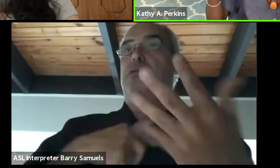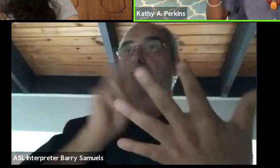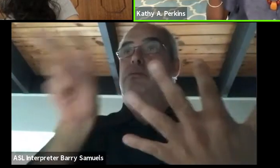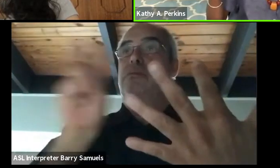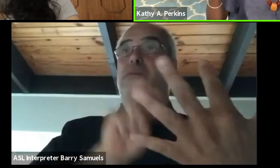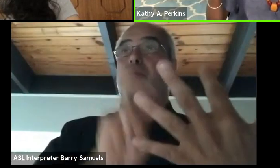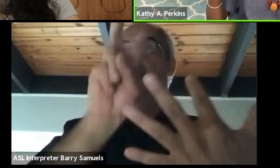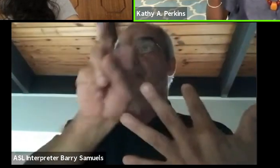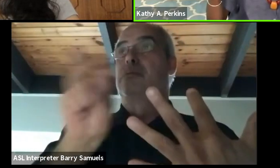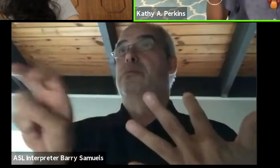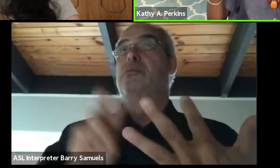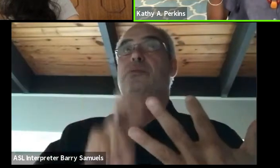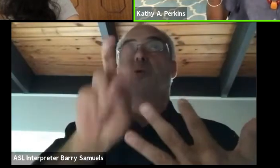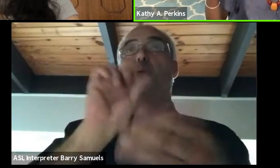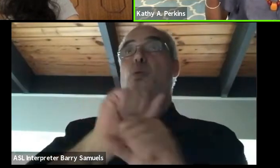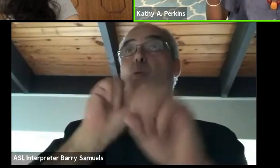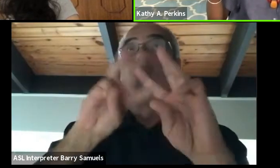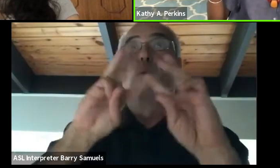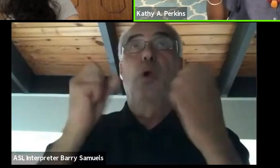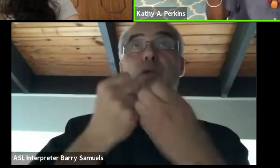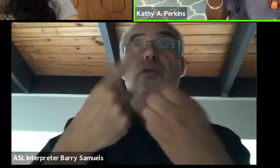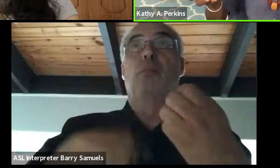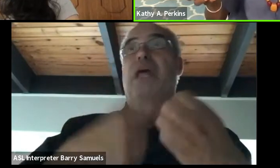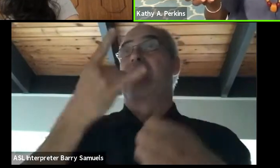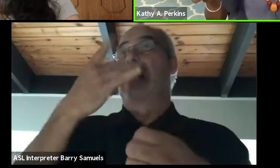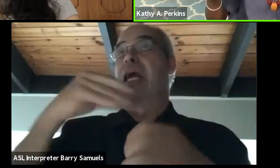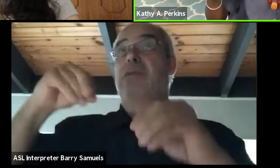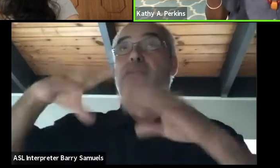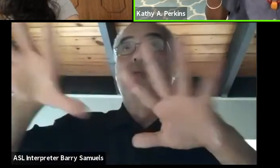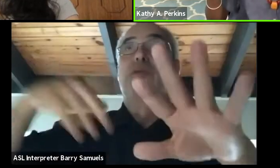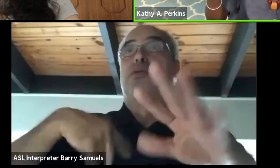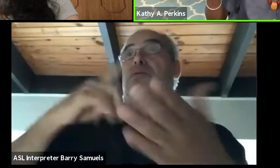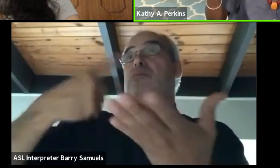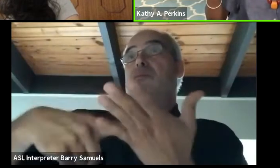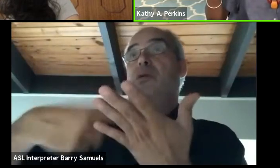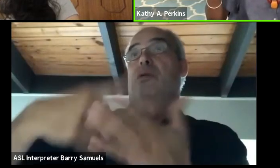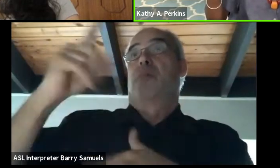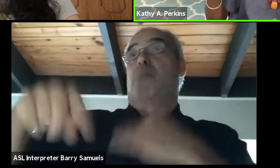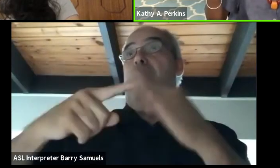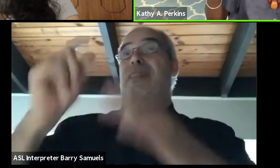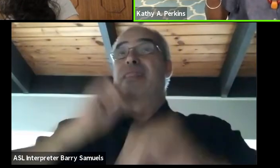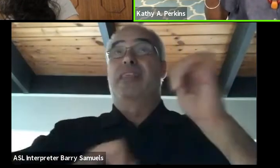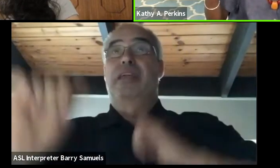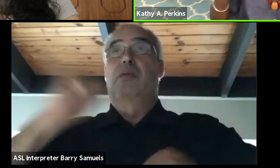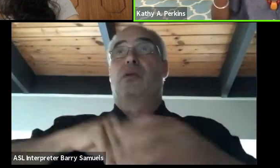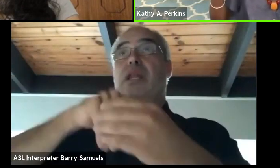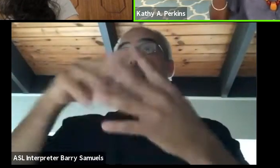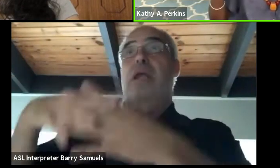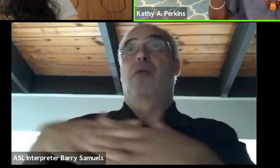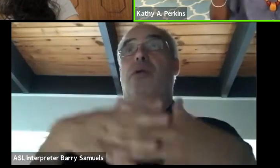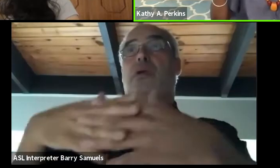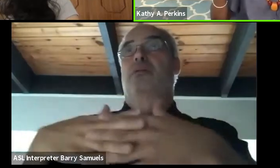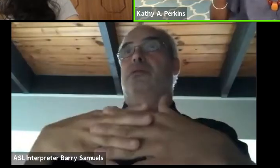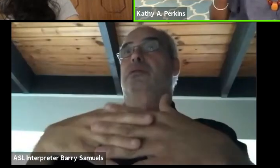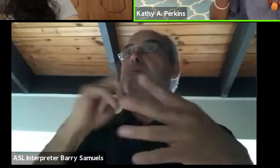and do workshops, do lighting workshops, talk about theater in America. And again, you have to realize during this time,